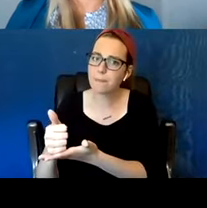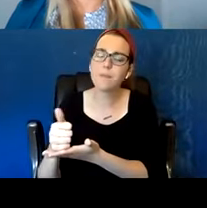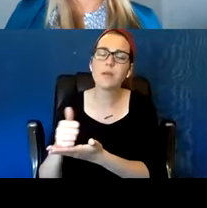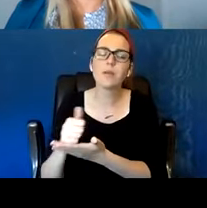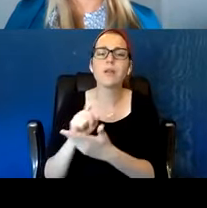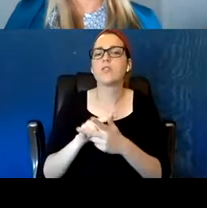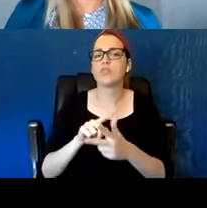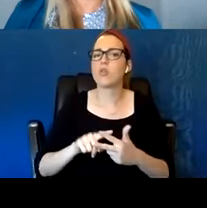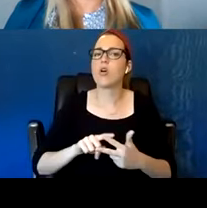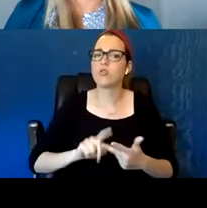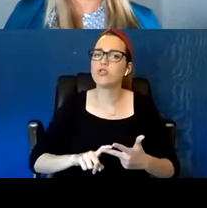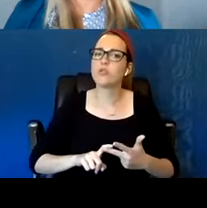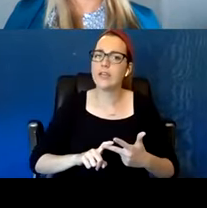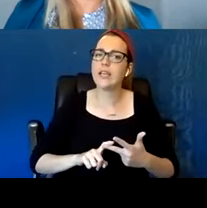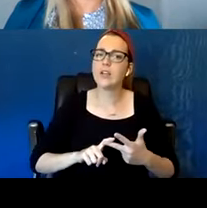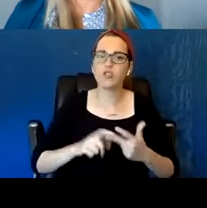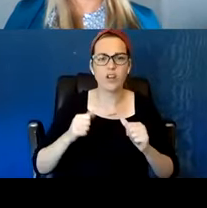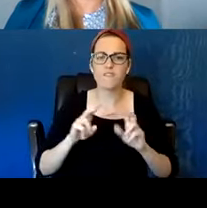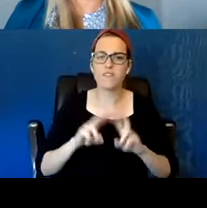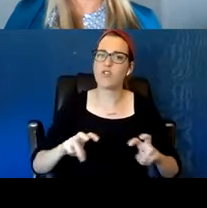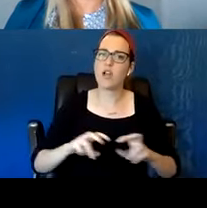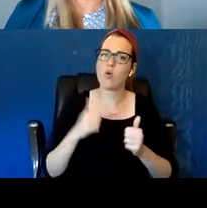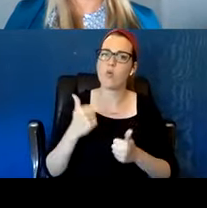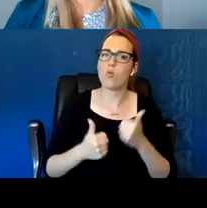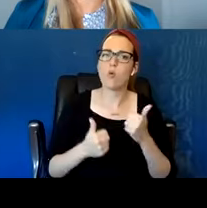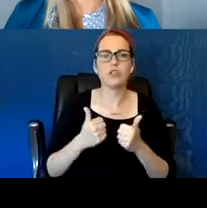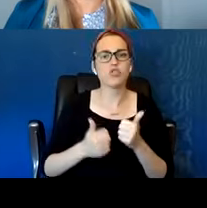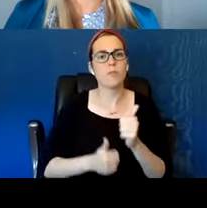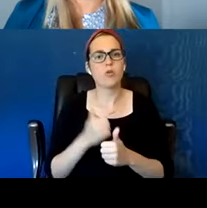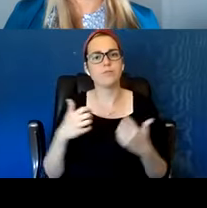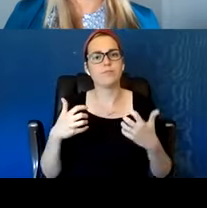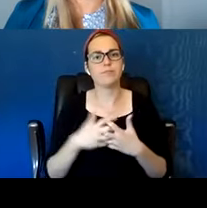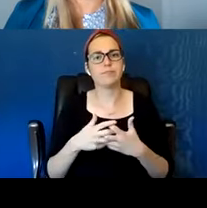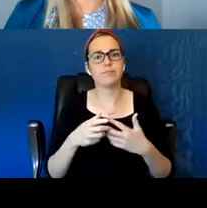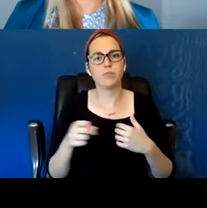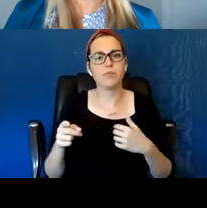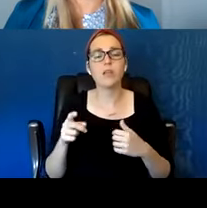I find the ones that are more inclined to love, tend to last a little bit longer.